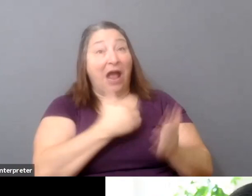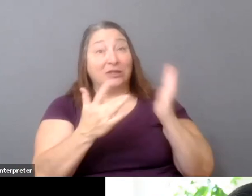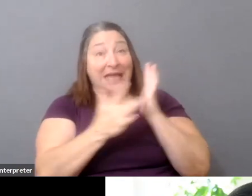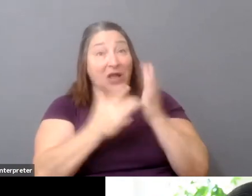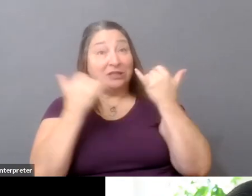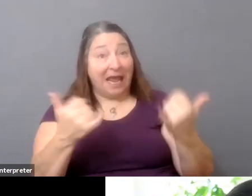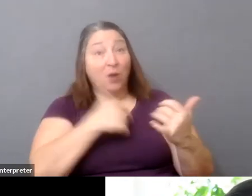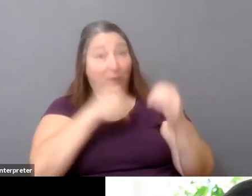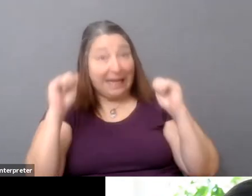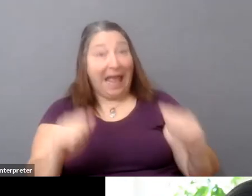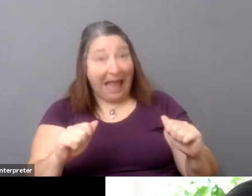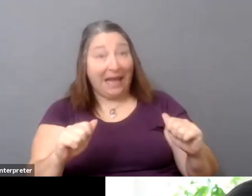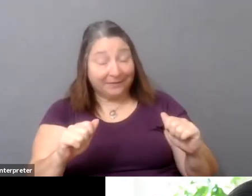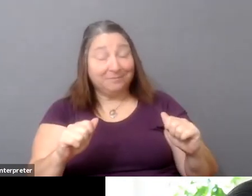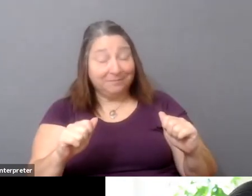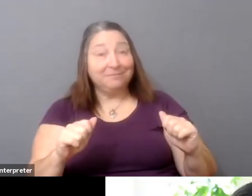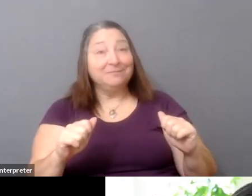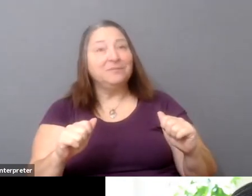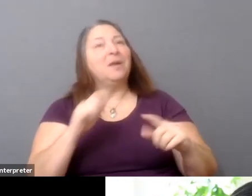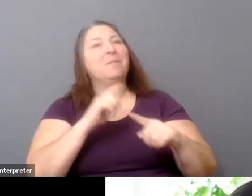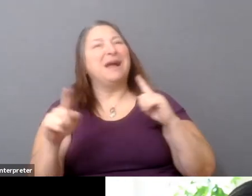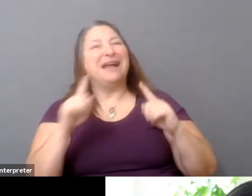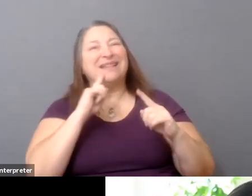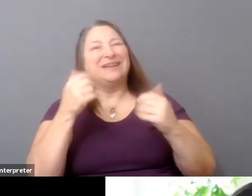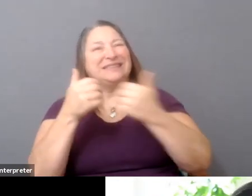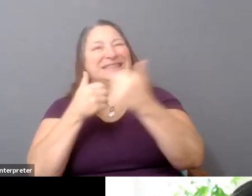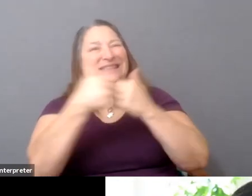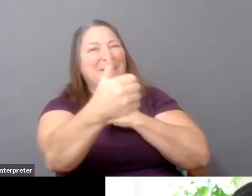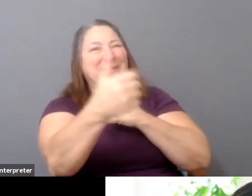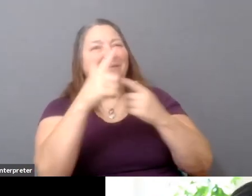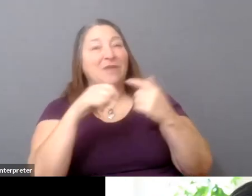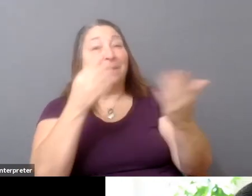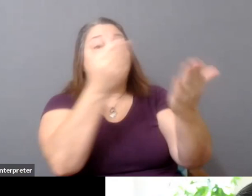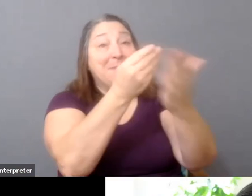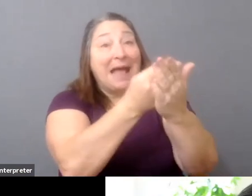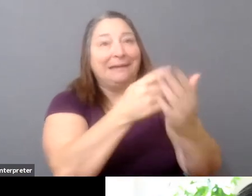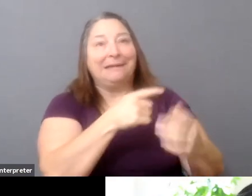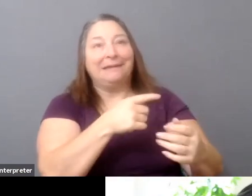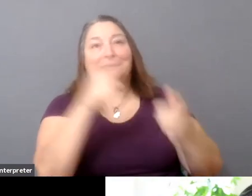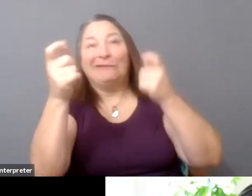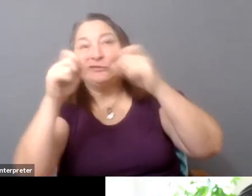but they're separate and distinct from necessarily the money, the control systems. But they're obviously very greatly informed.